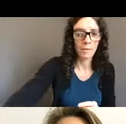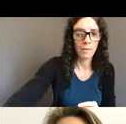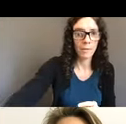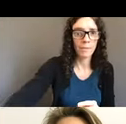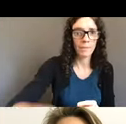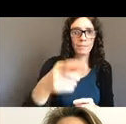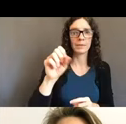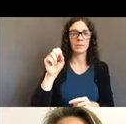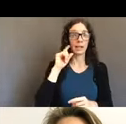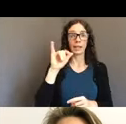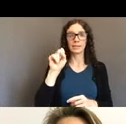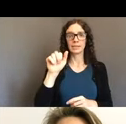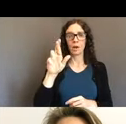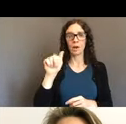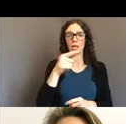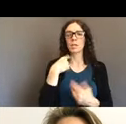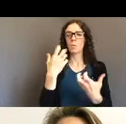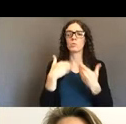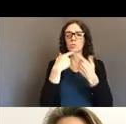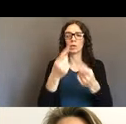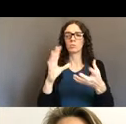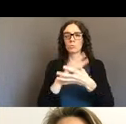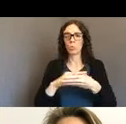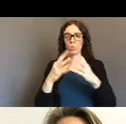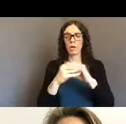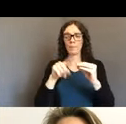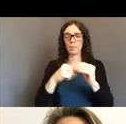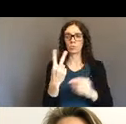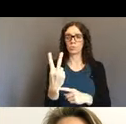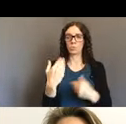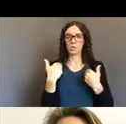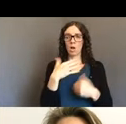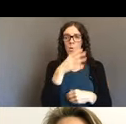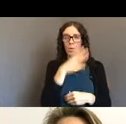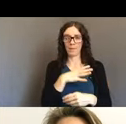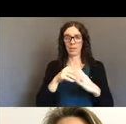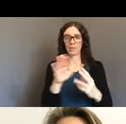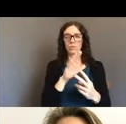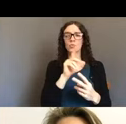about two young women in their 20s, Ellie and Anna. Ellie is my daughter,